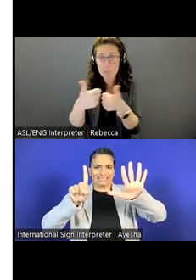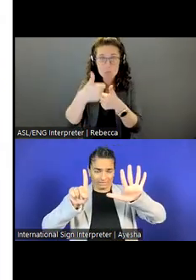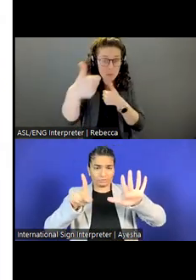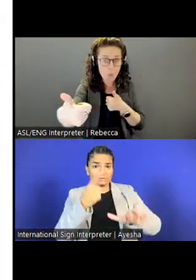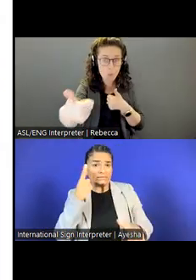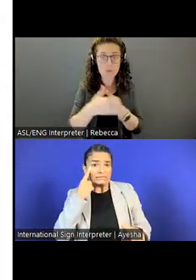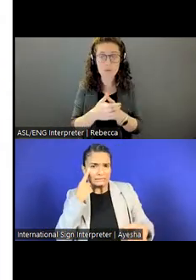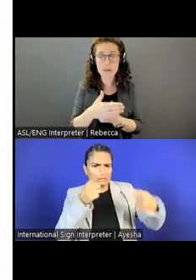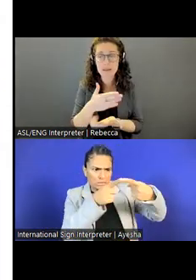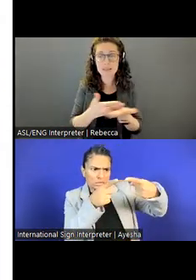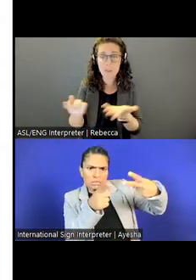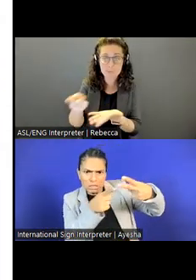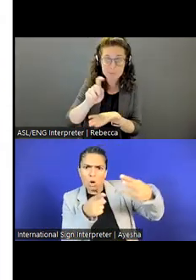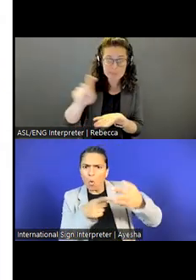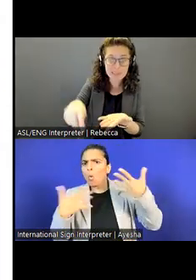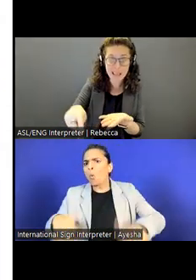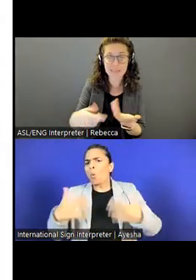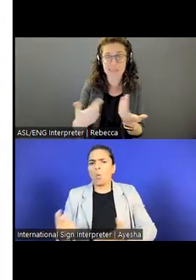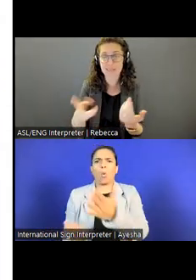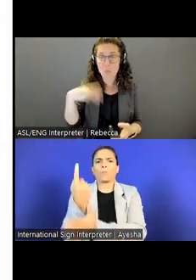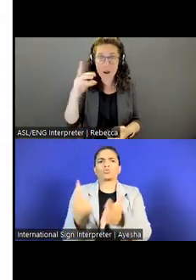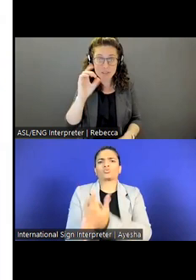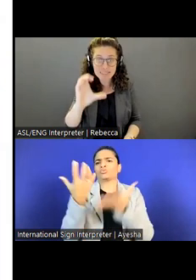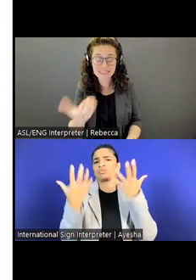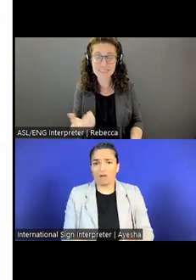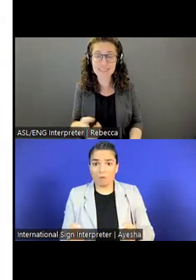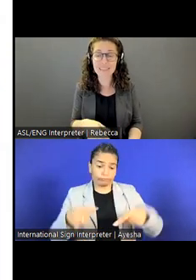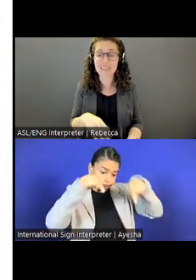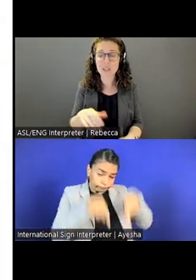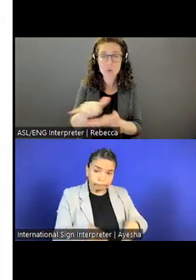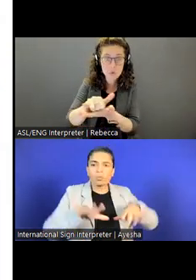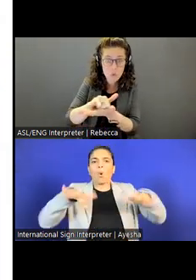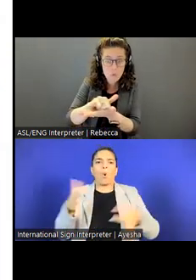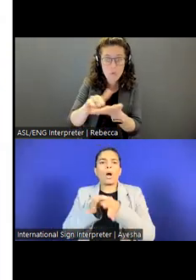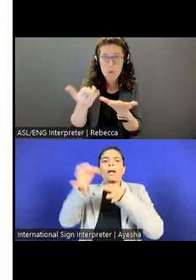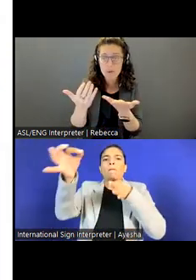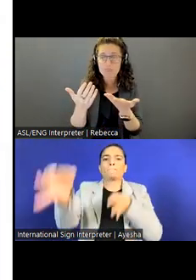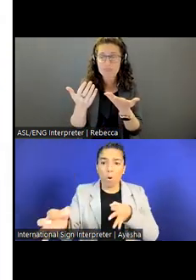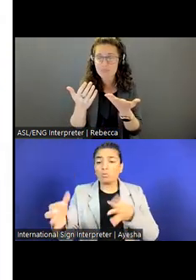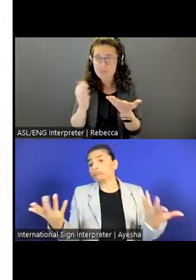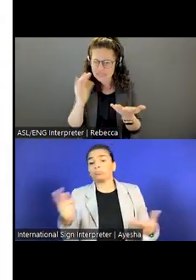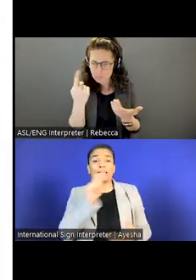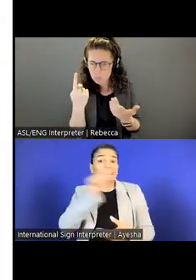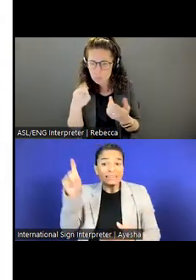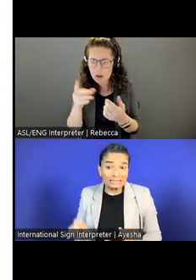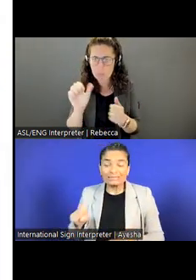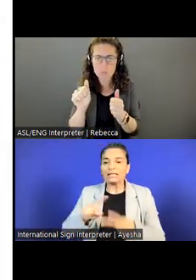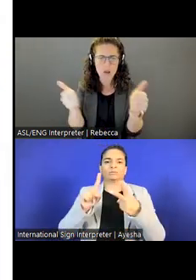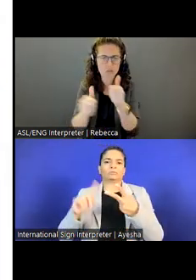it can be in Texas or Washington, D.C., or it can be in New York. It looks like we have one with the DOD.